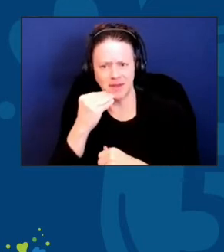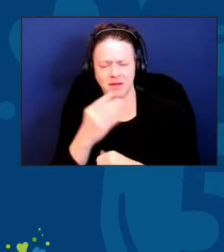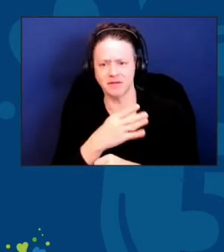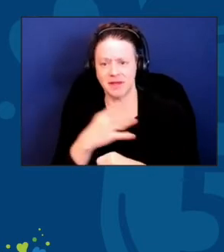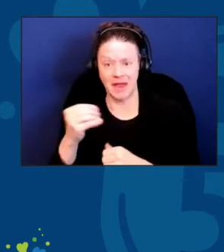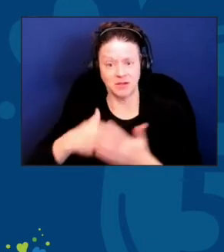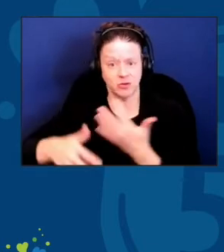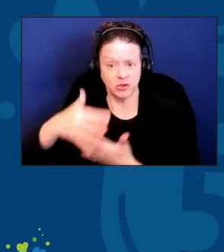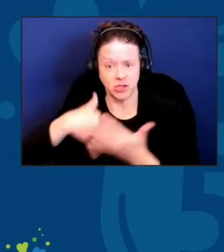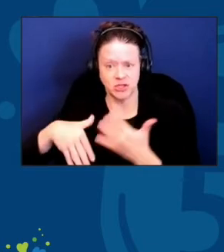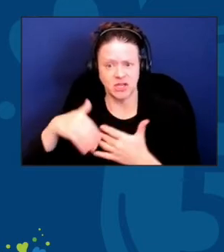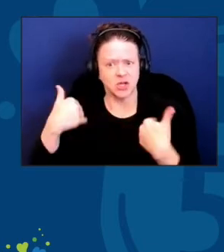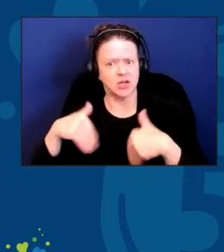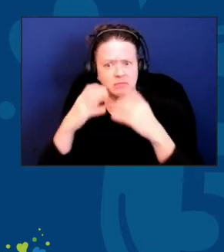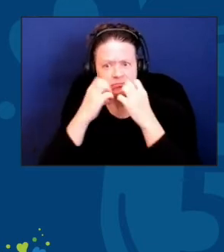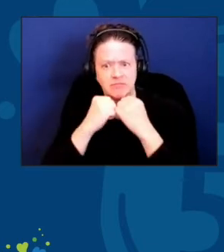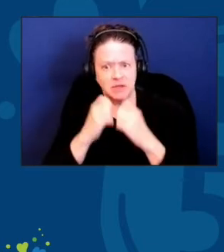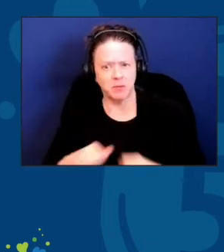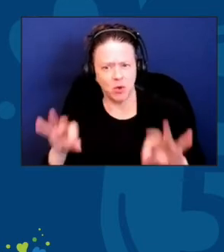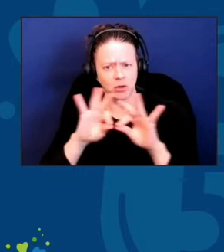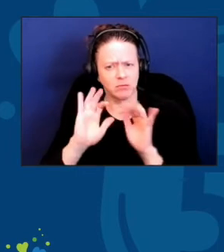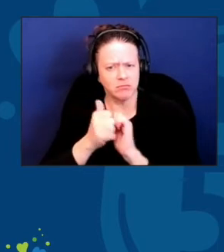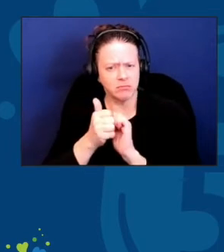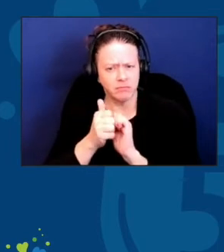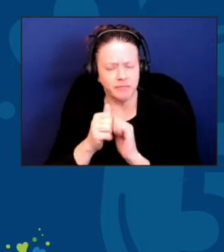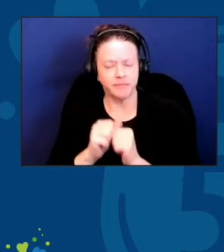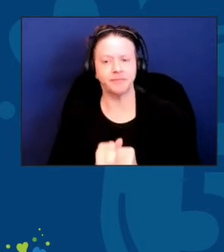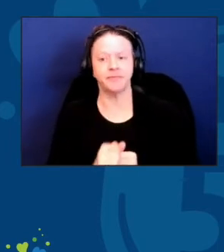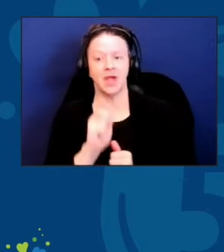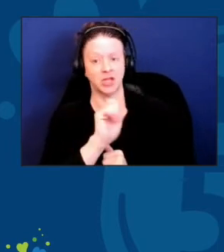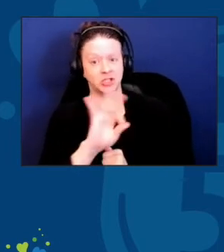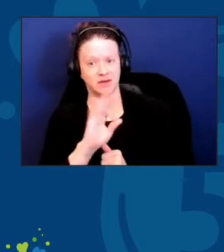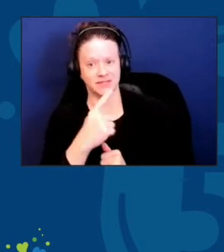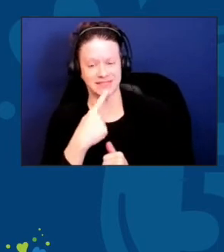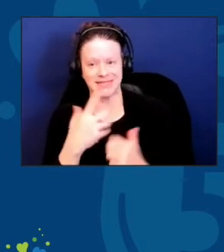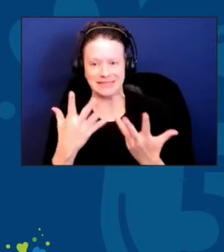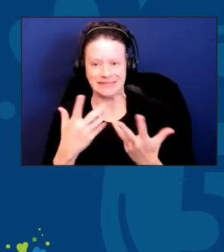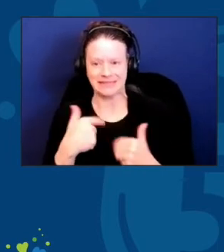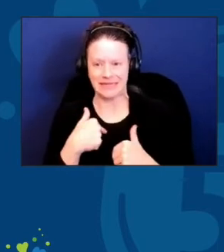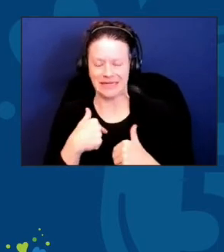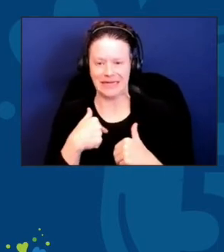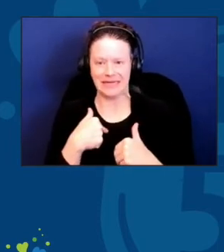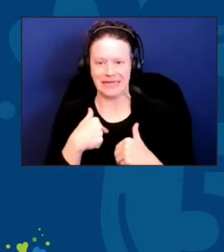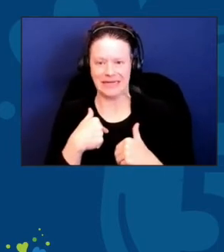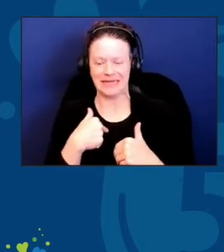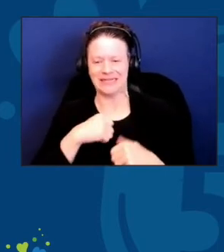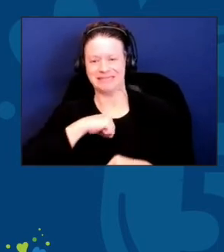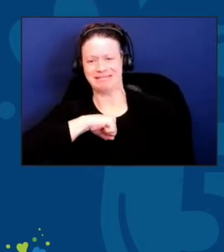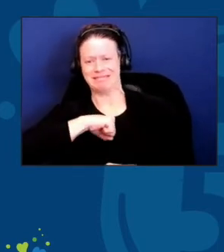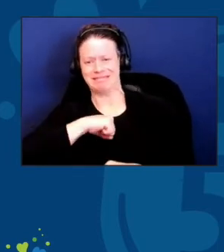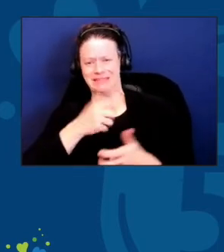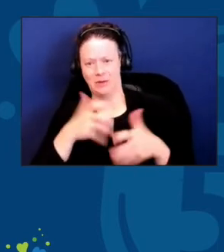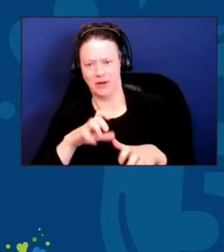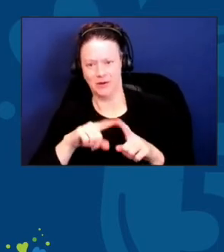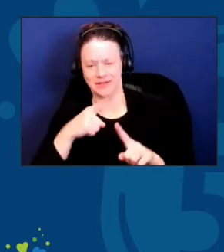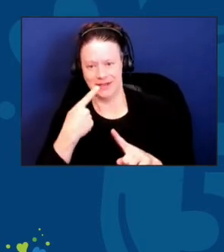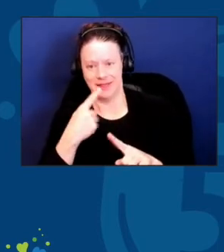First off, I'm reluctant to say it, but I find myself saying it all too frequently,